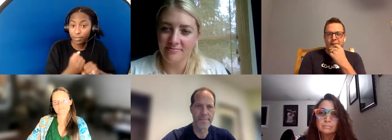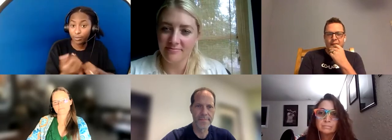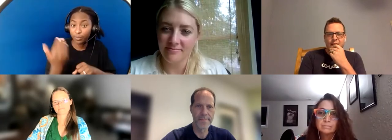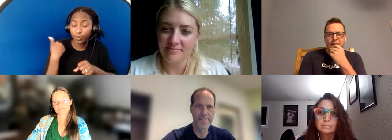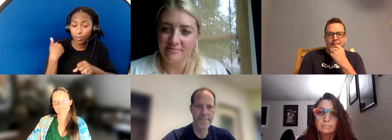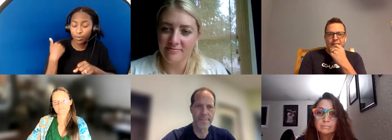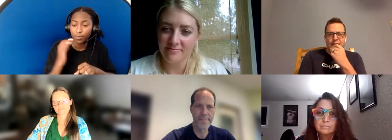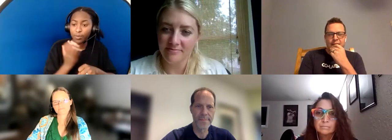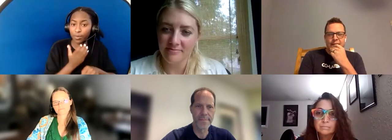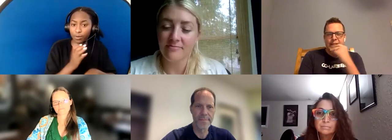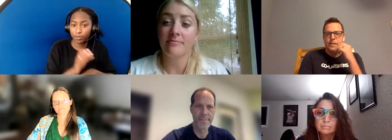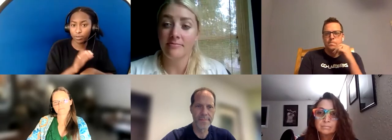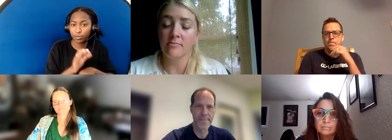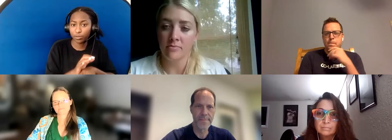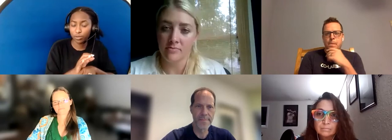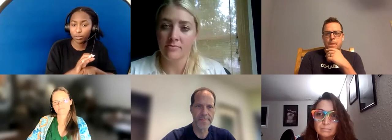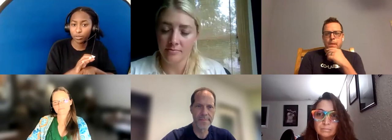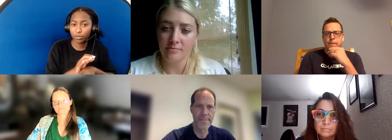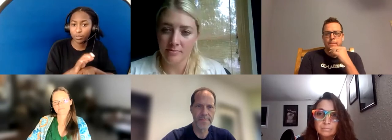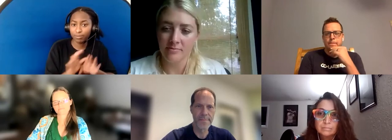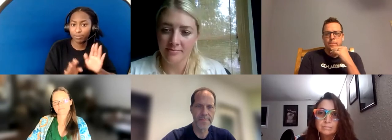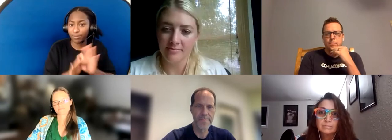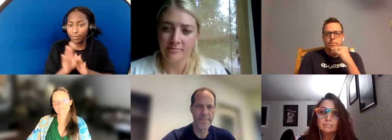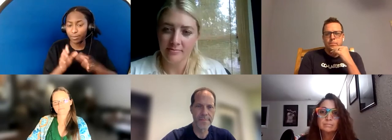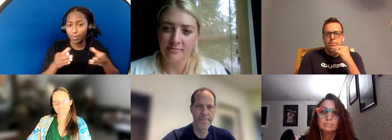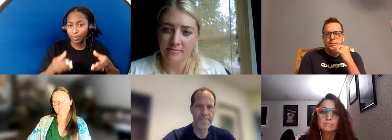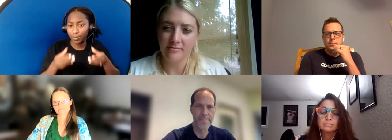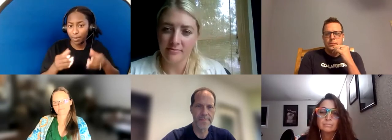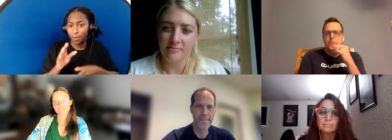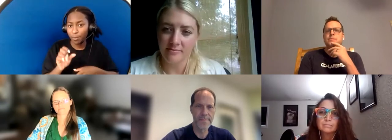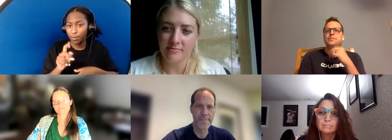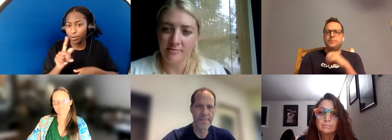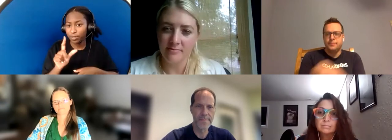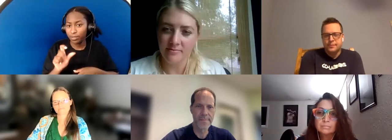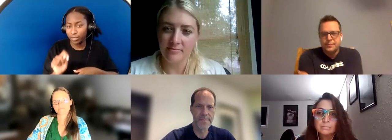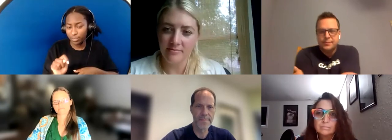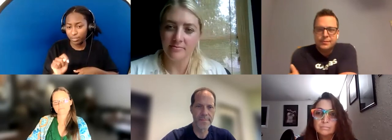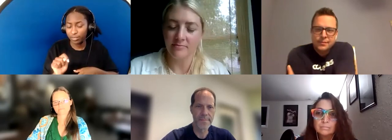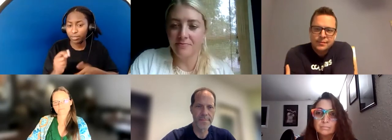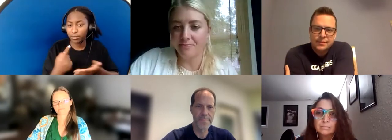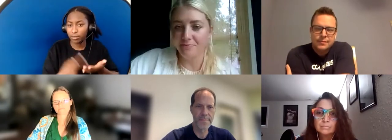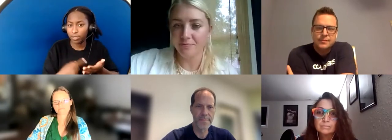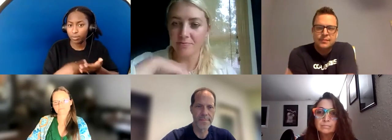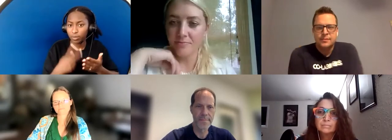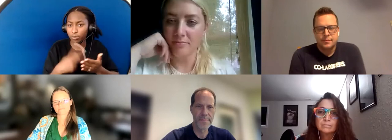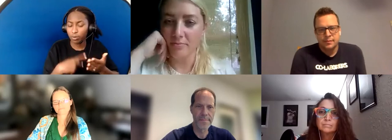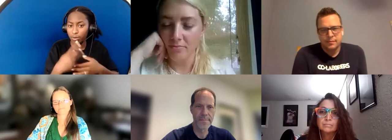a booklet that tells all about the programs of the church, and we included within that booklet